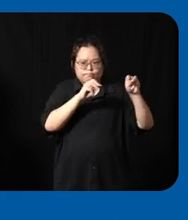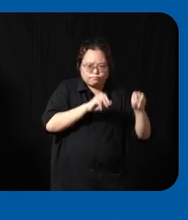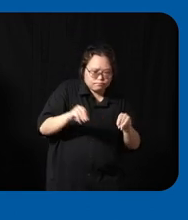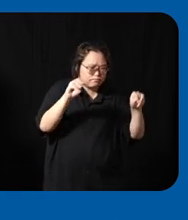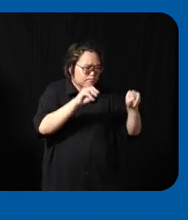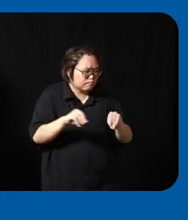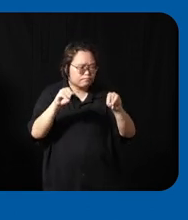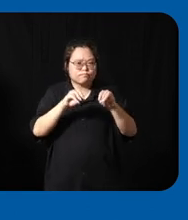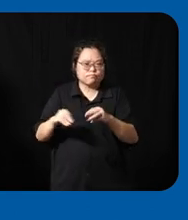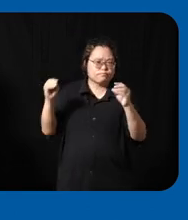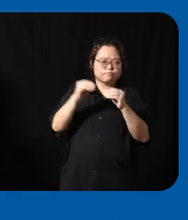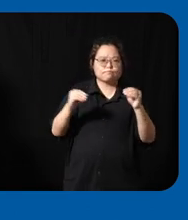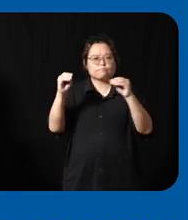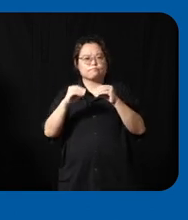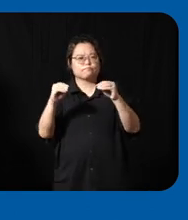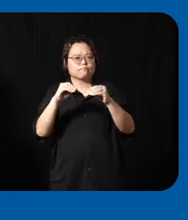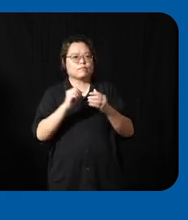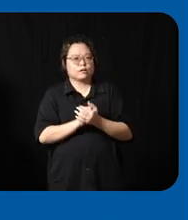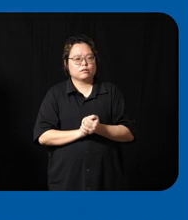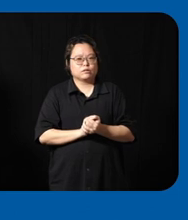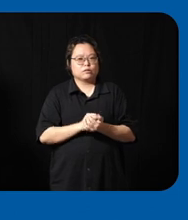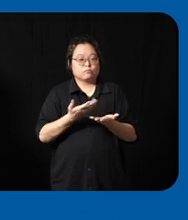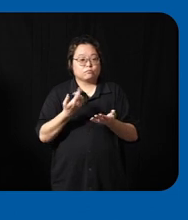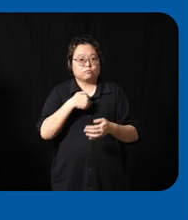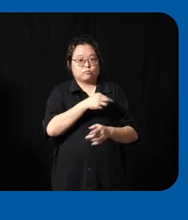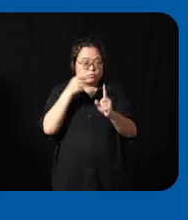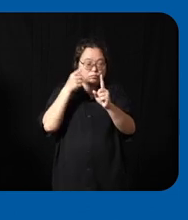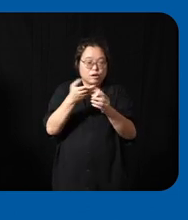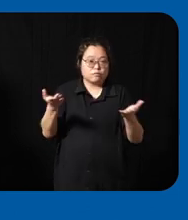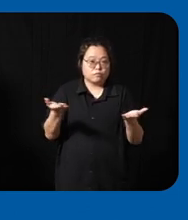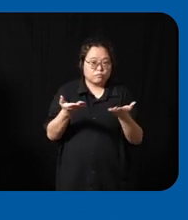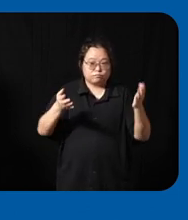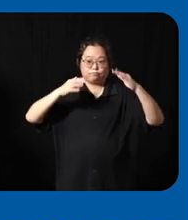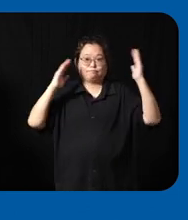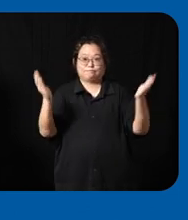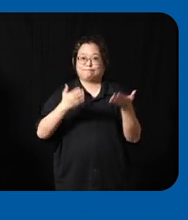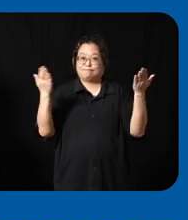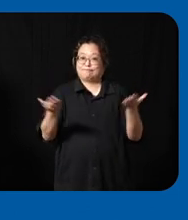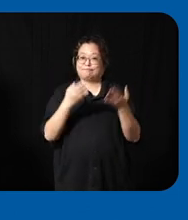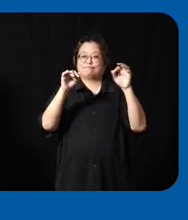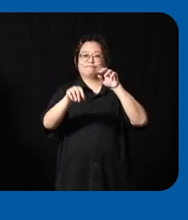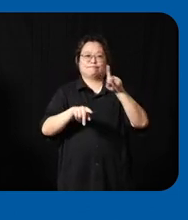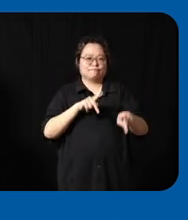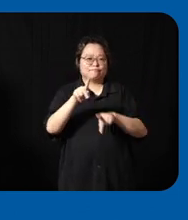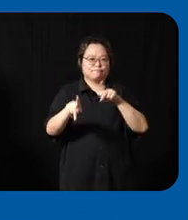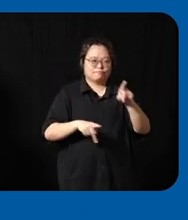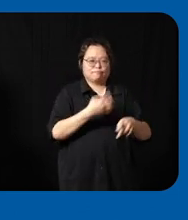community outreach what rexona does is around encouraging people Everyone not just persons